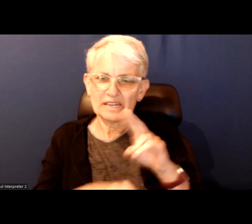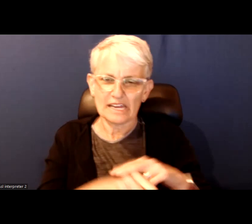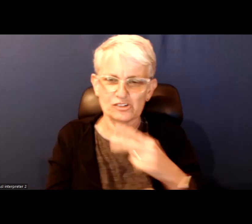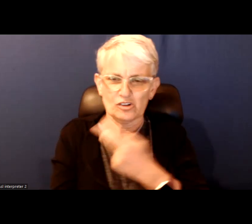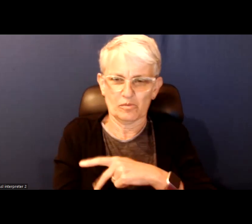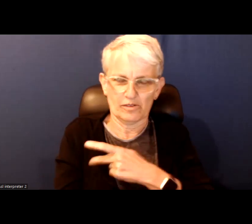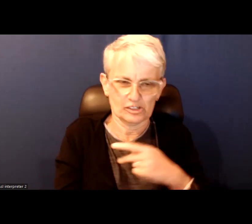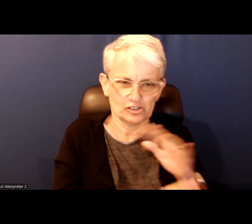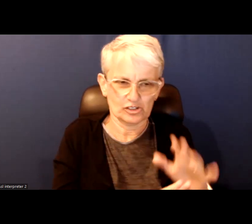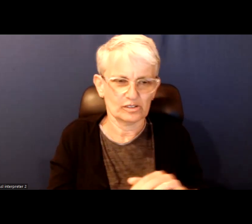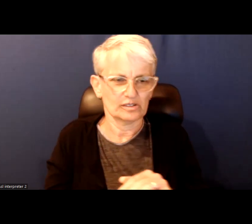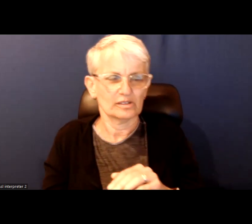the relationship between the mayor and the province.